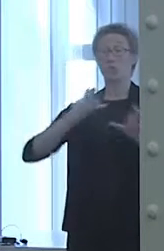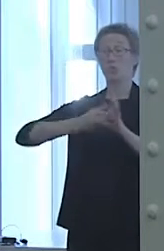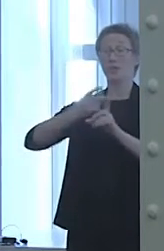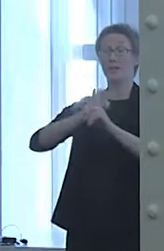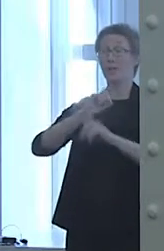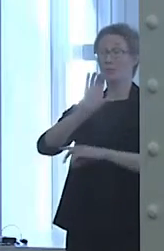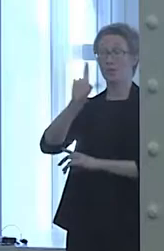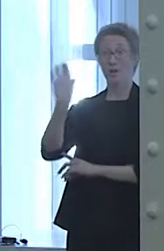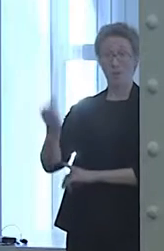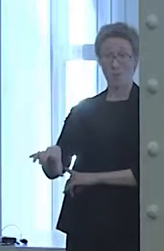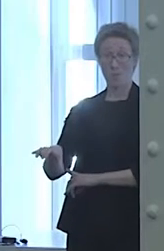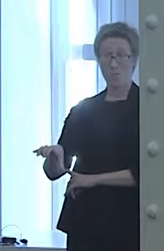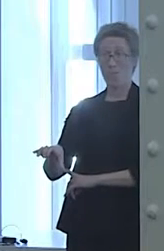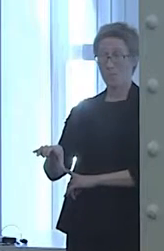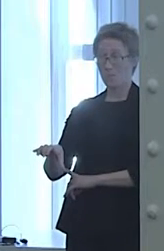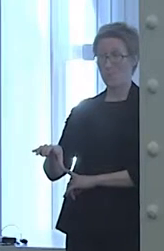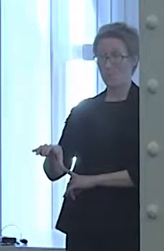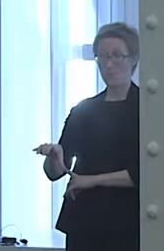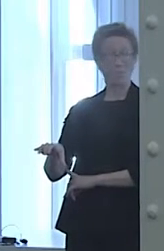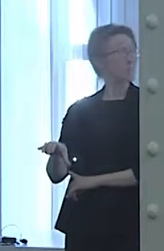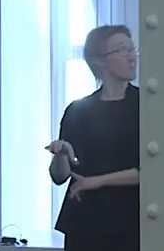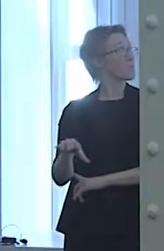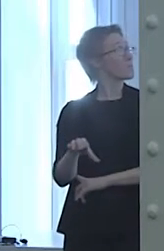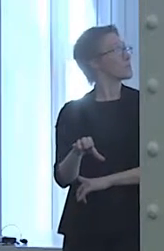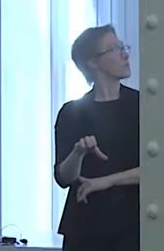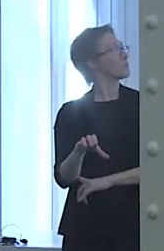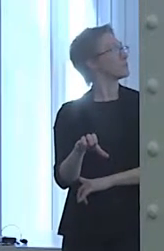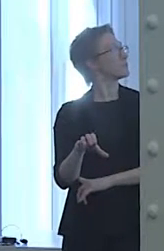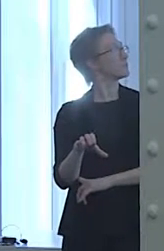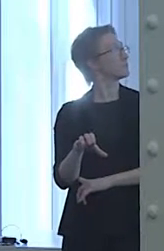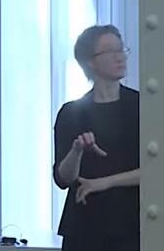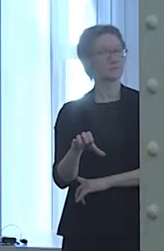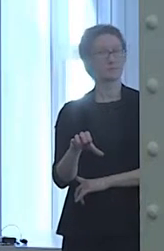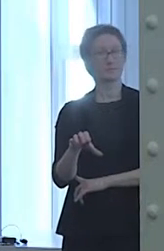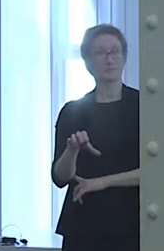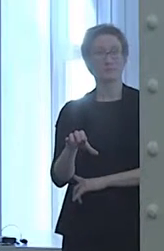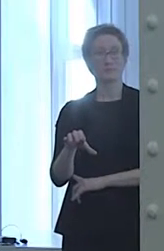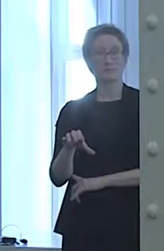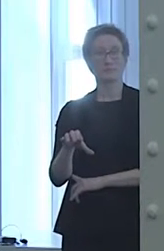[Audience Member] Go Cubs.